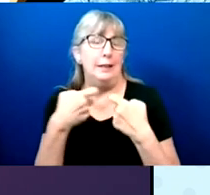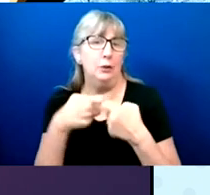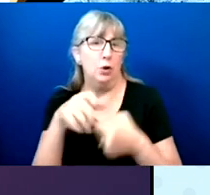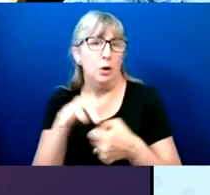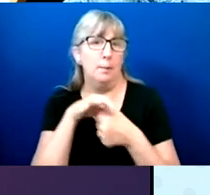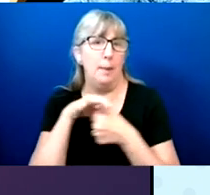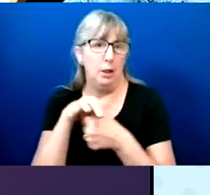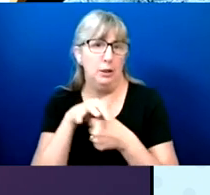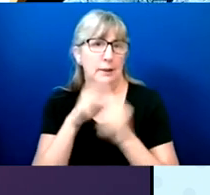delivery system.